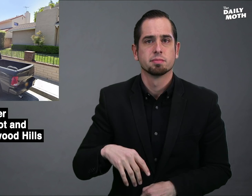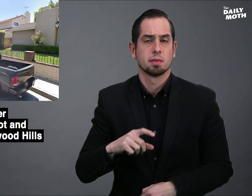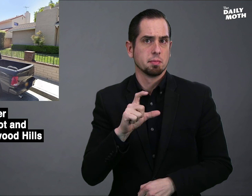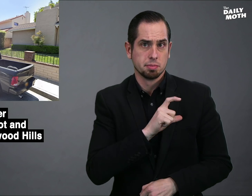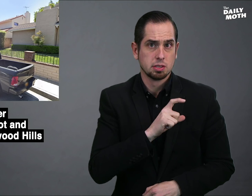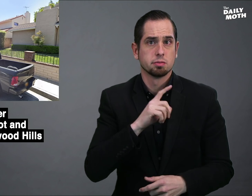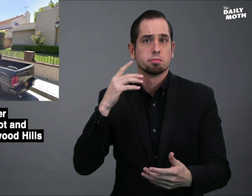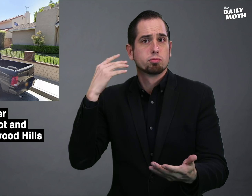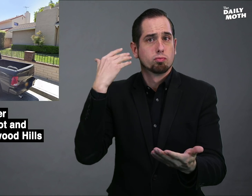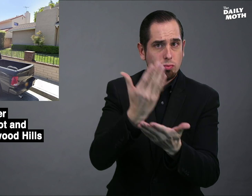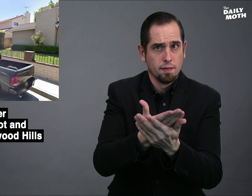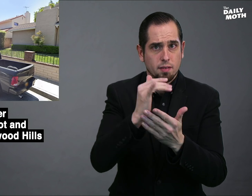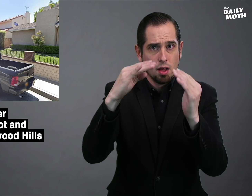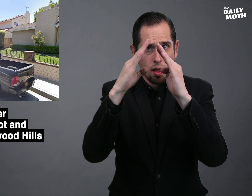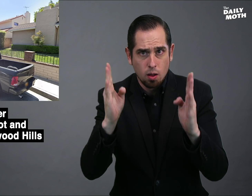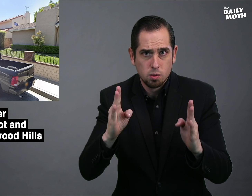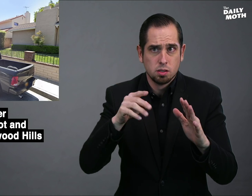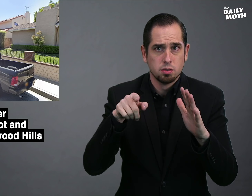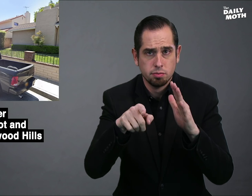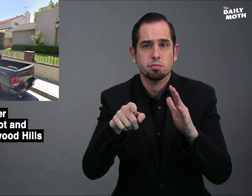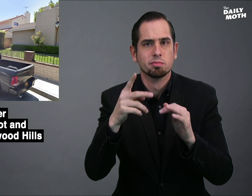When police arrived at the house,